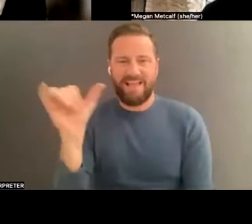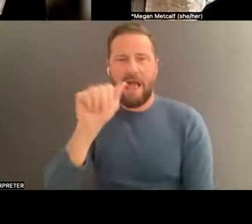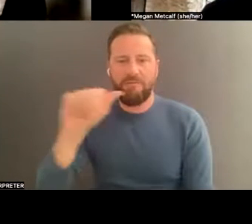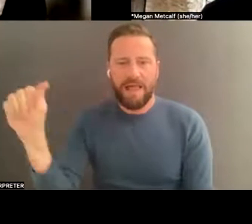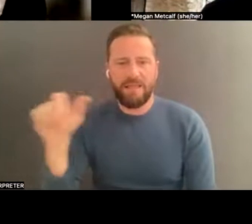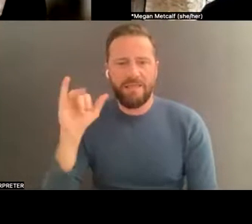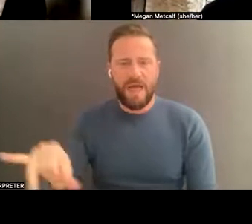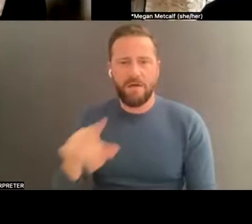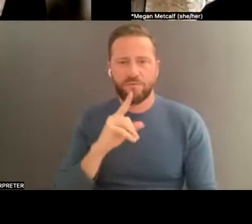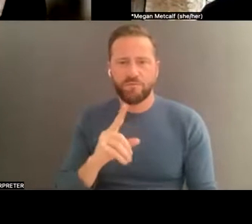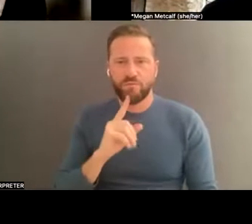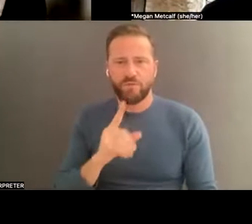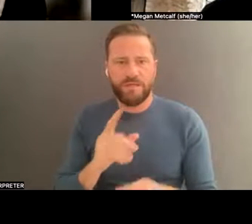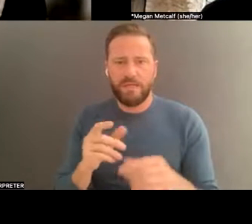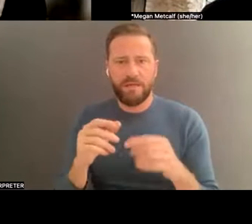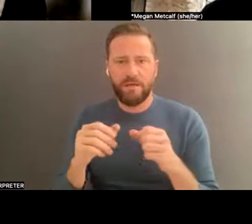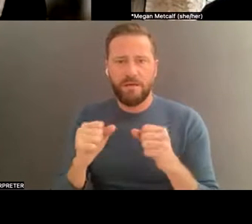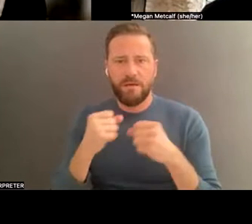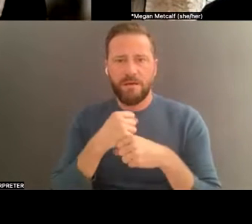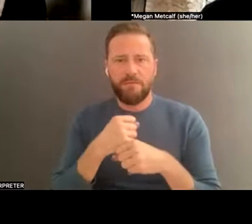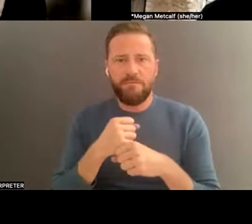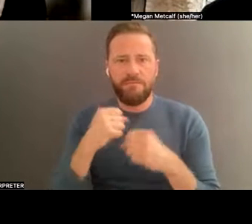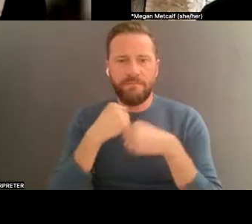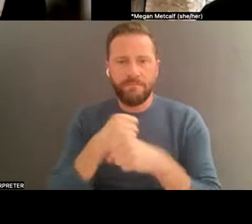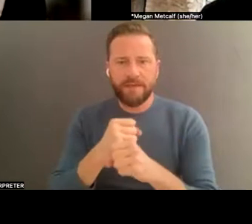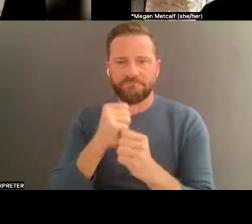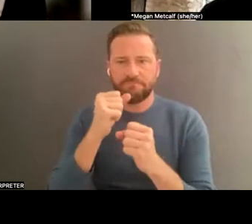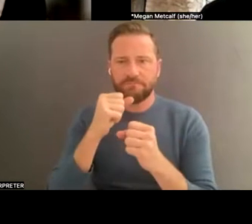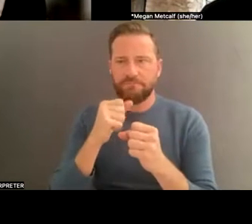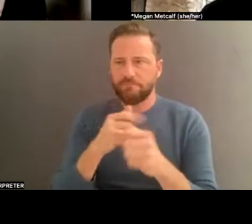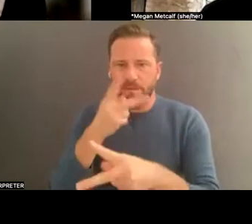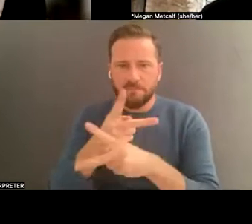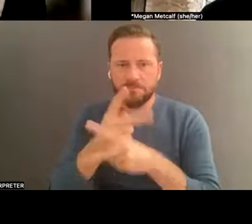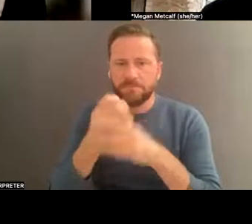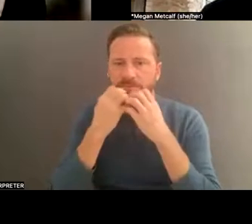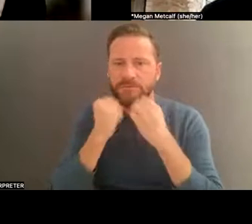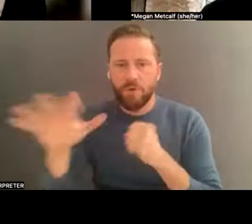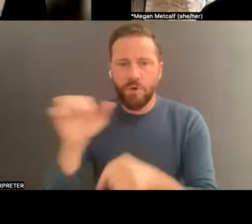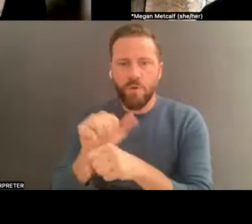was breaking since the '60s, the '50s, the '70s.